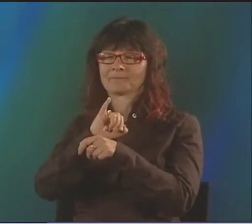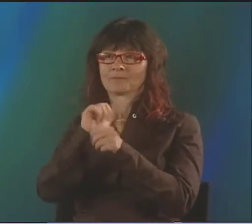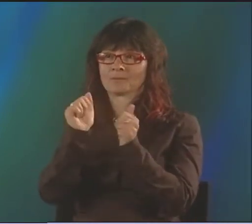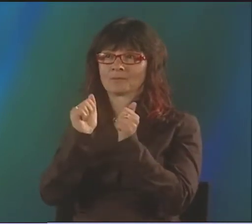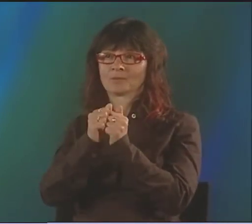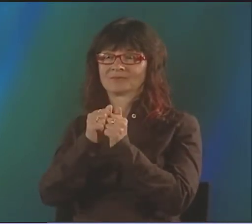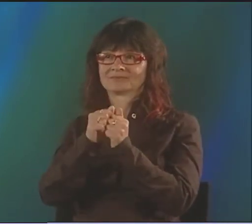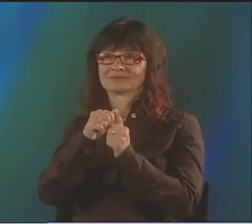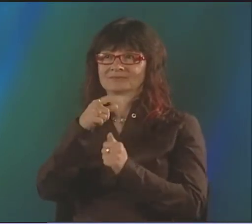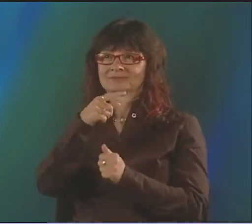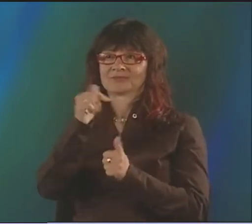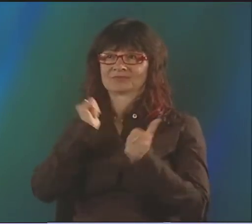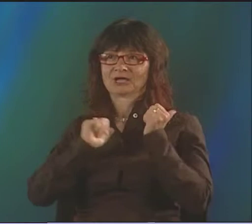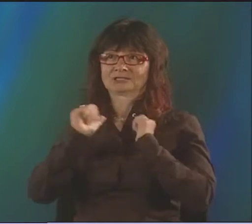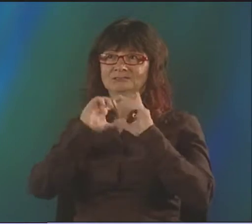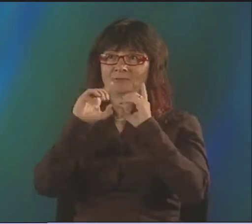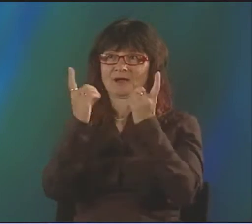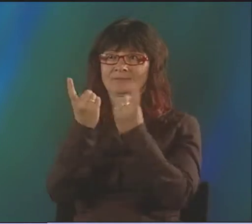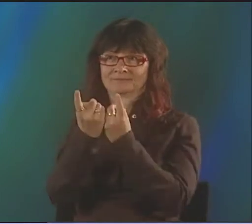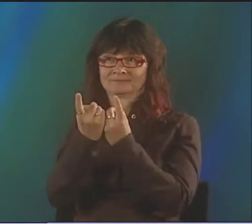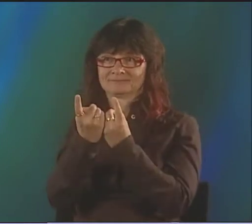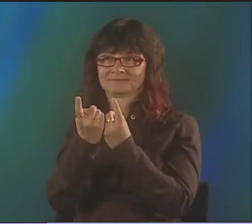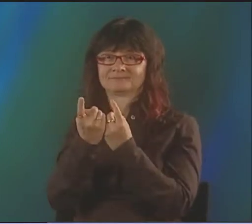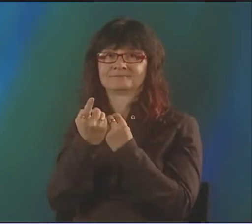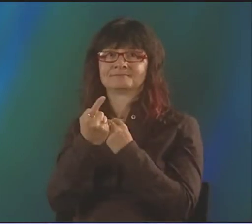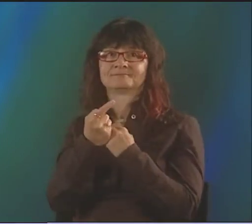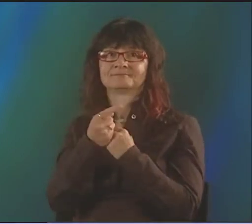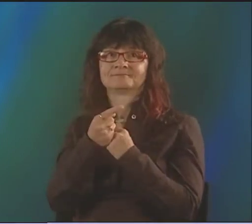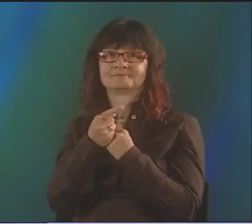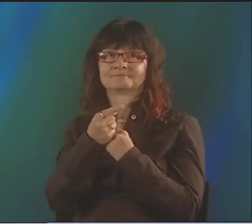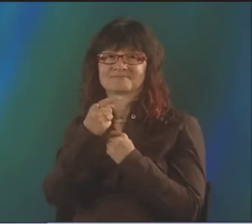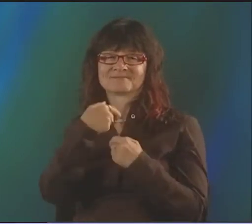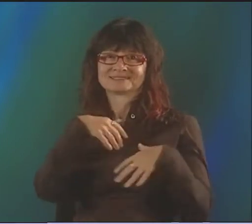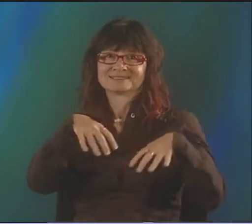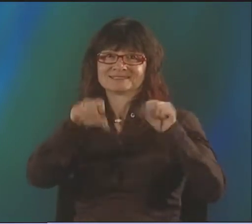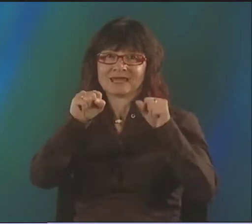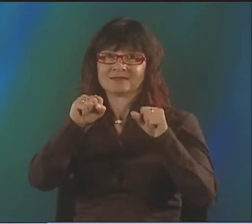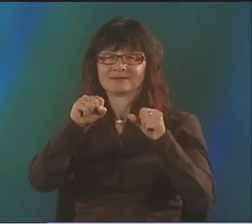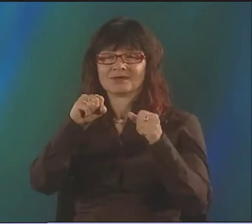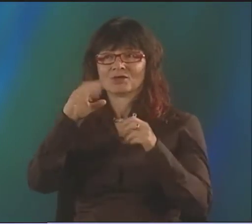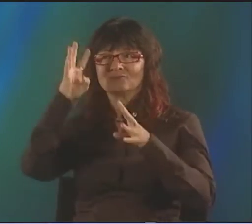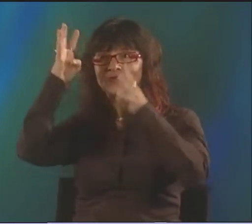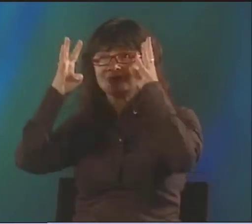I HAD AN INTERNSHIP WITH THE THEATER DEPARTMENT HERE.